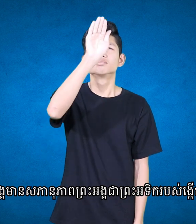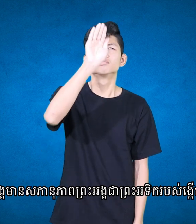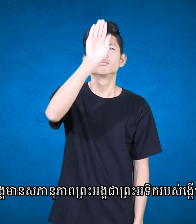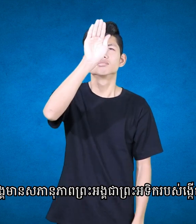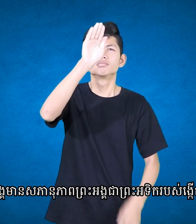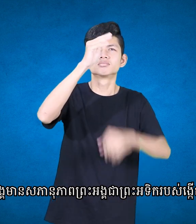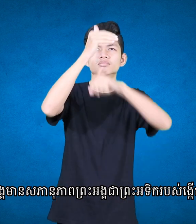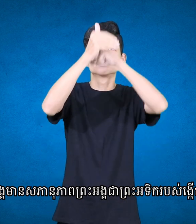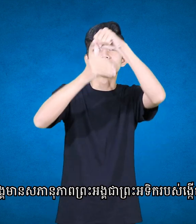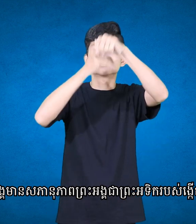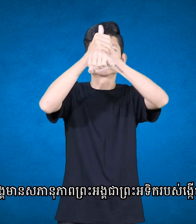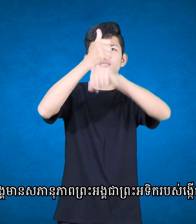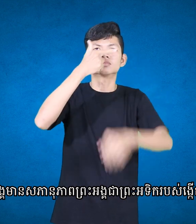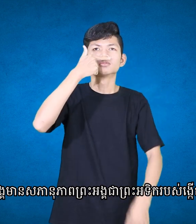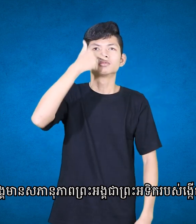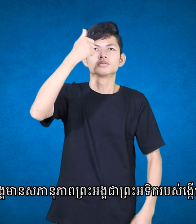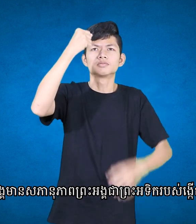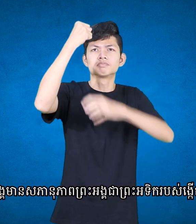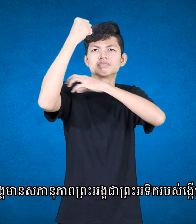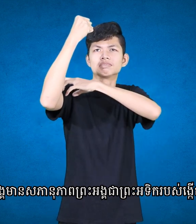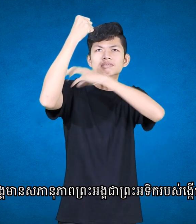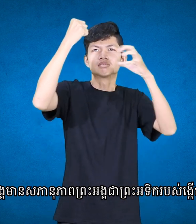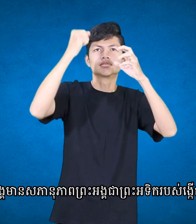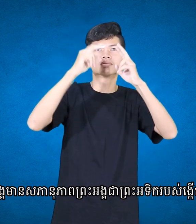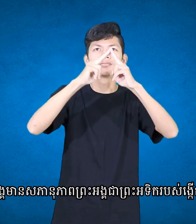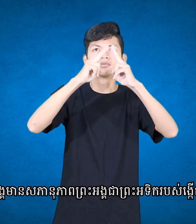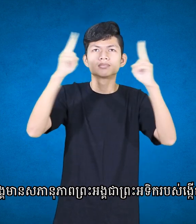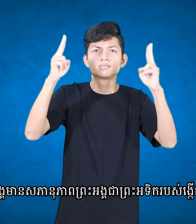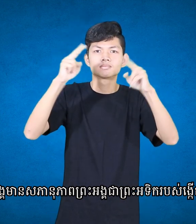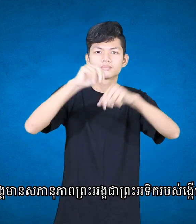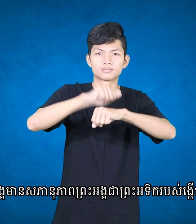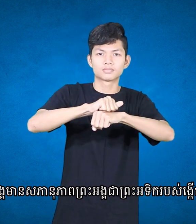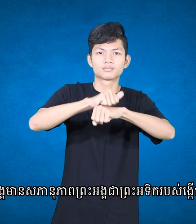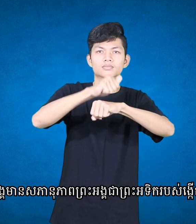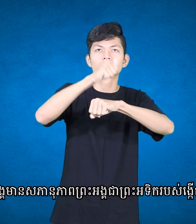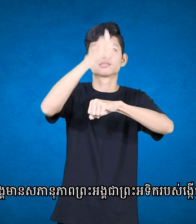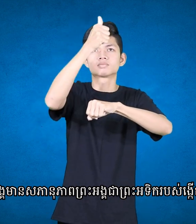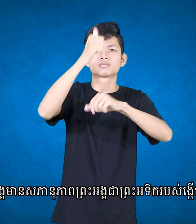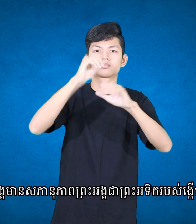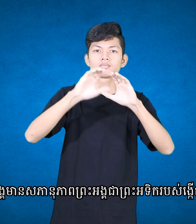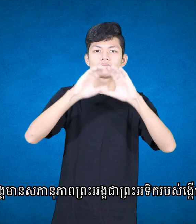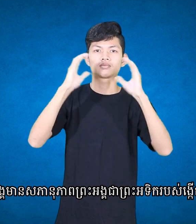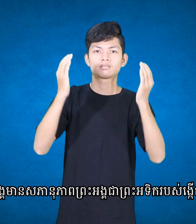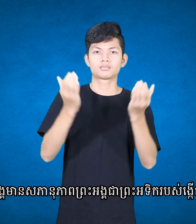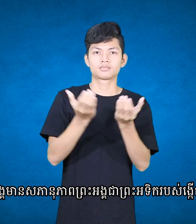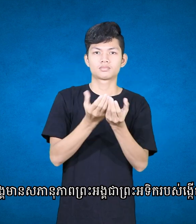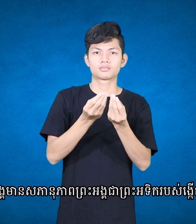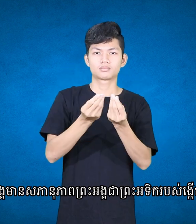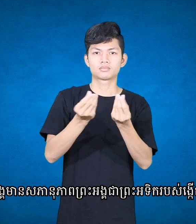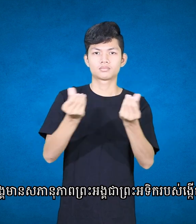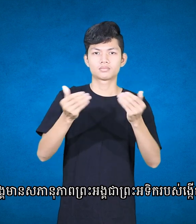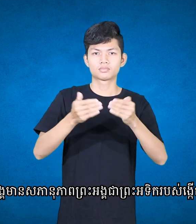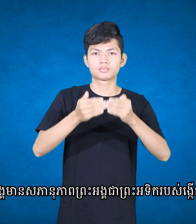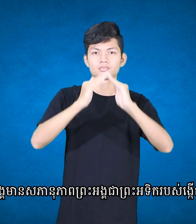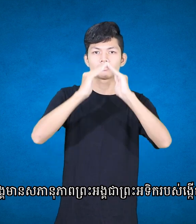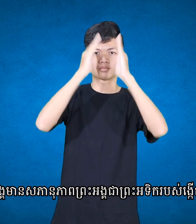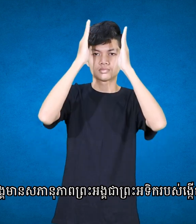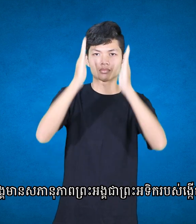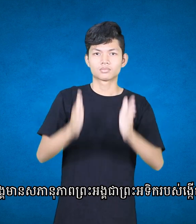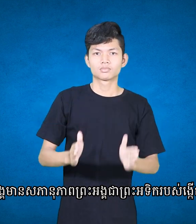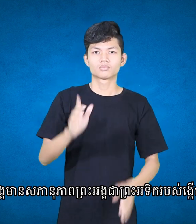I believe in God, the Father almighty, creator of heaven and earth.